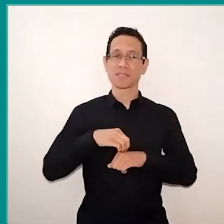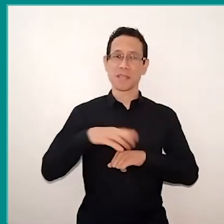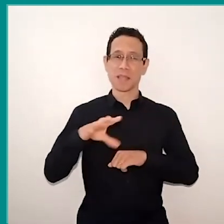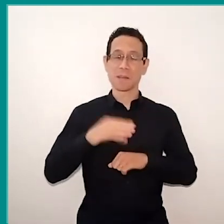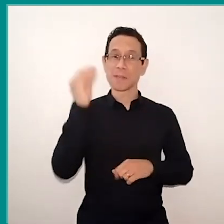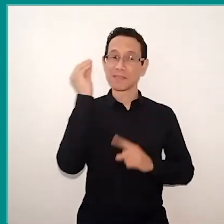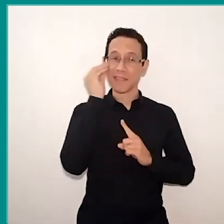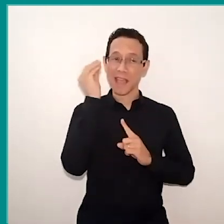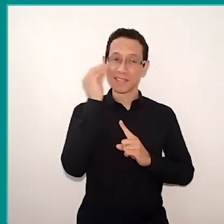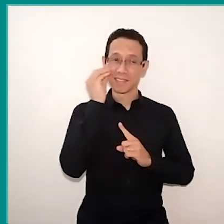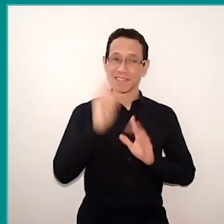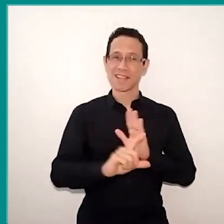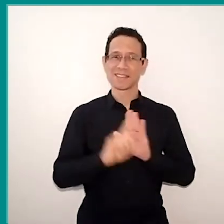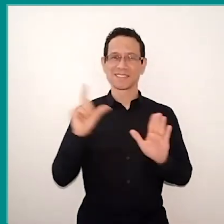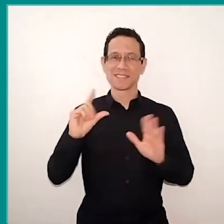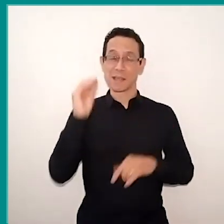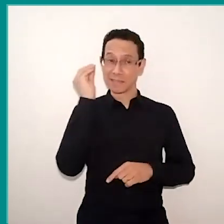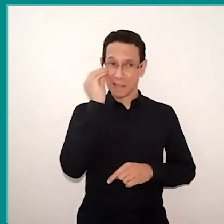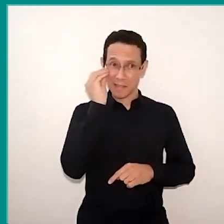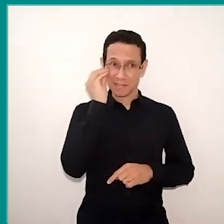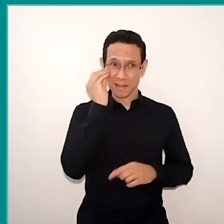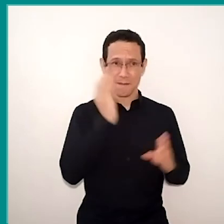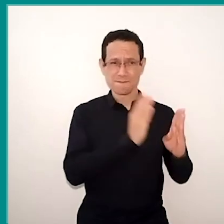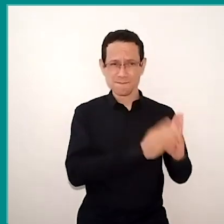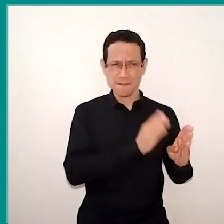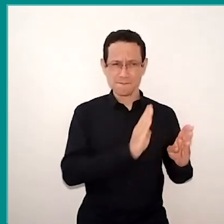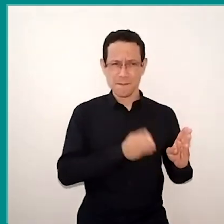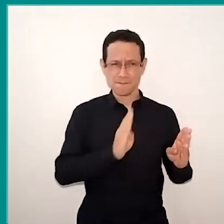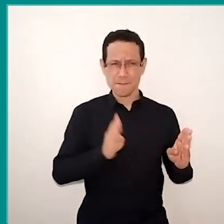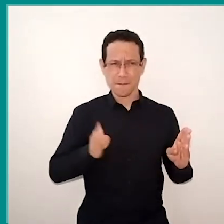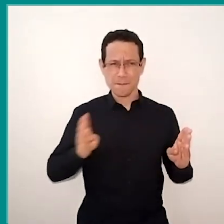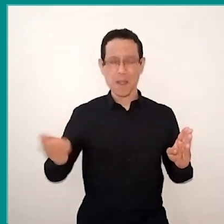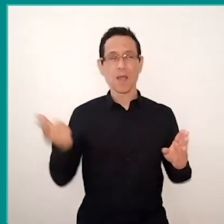if you test and put in your didactic sequence, it works. It's what I've been experiencing now with my students,